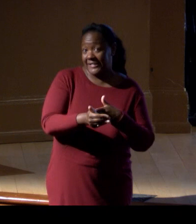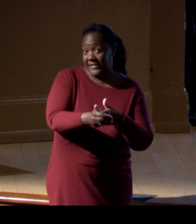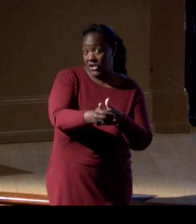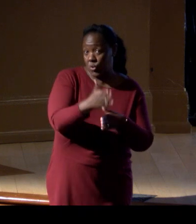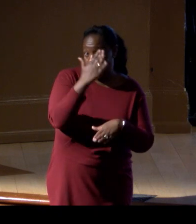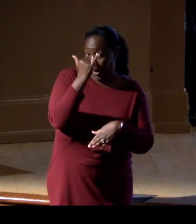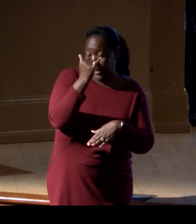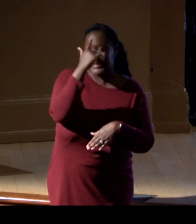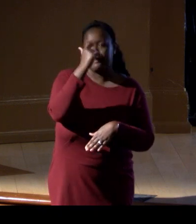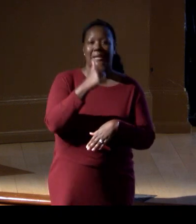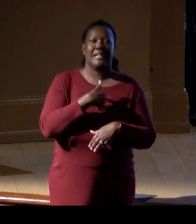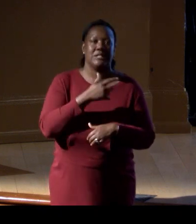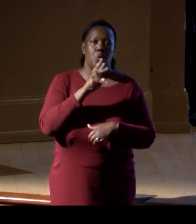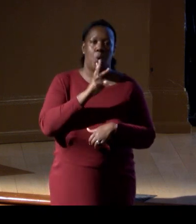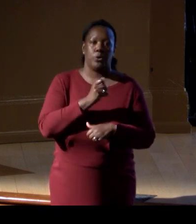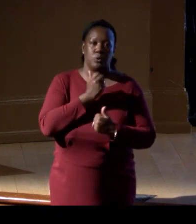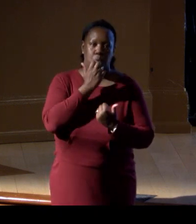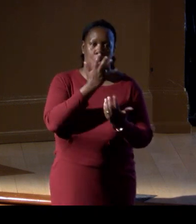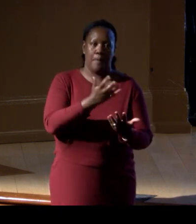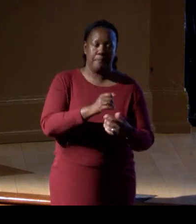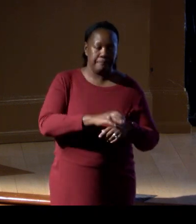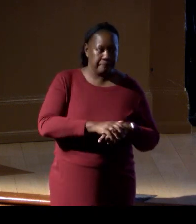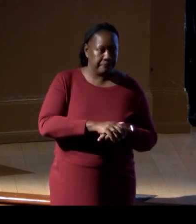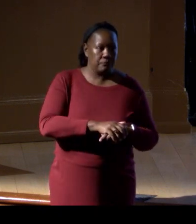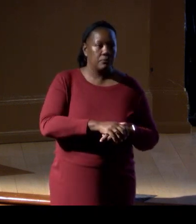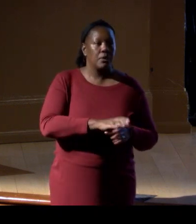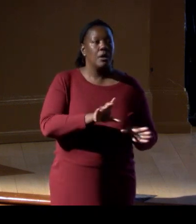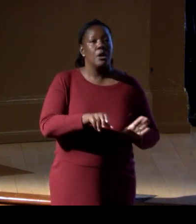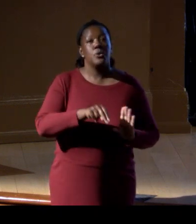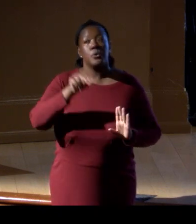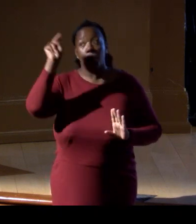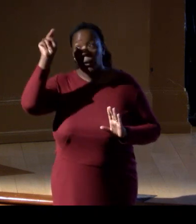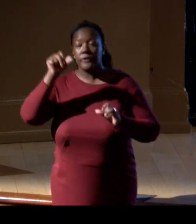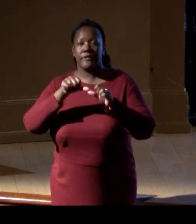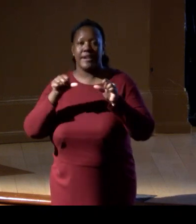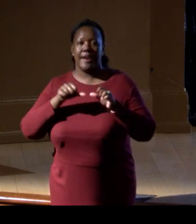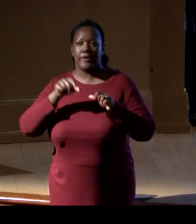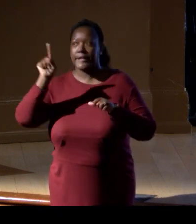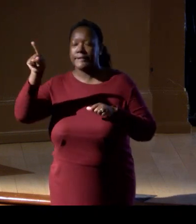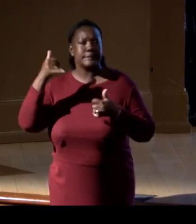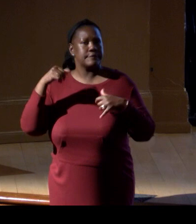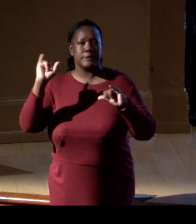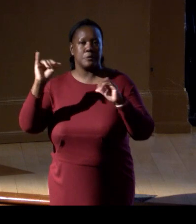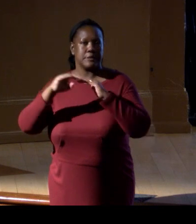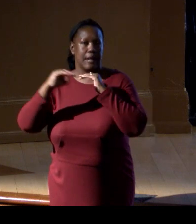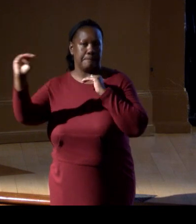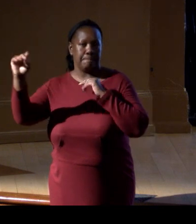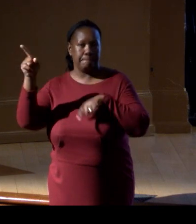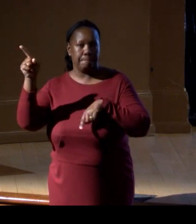The no-take areas have not shown that decline, right? So that's one example of how it helps provide that resilience.